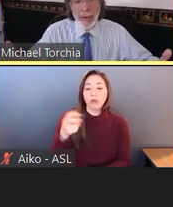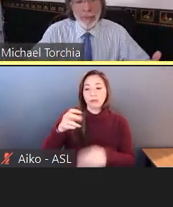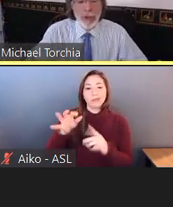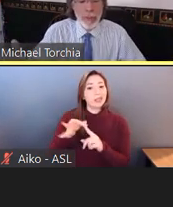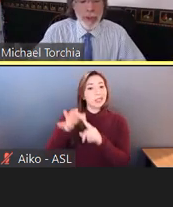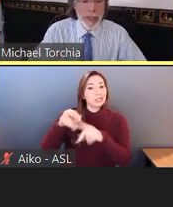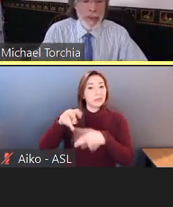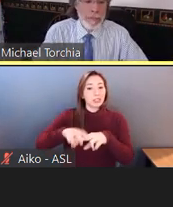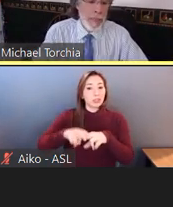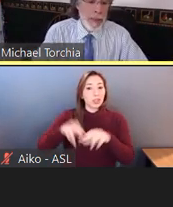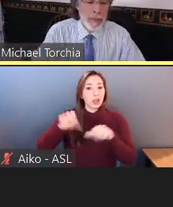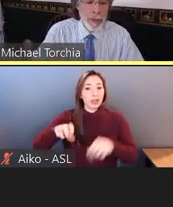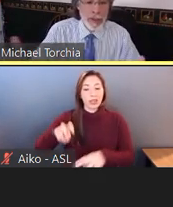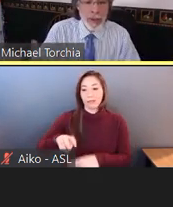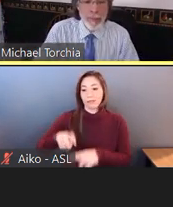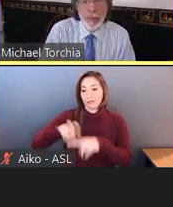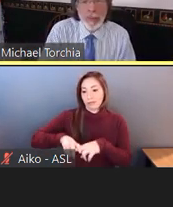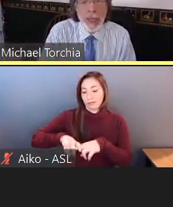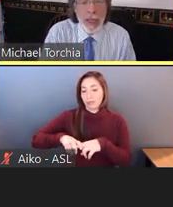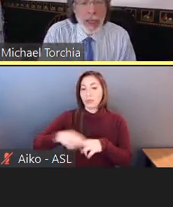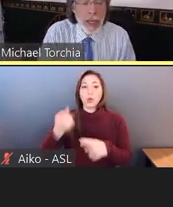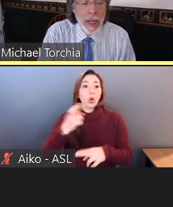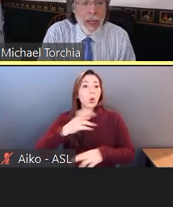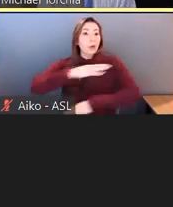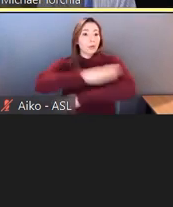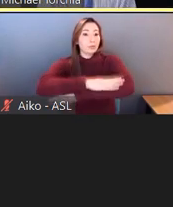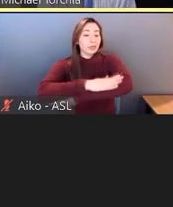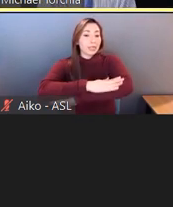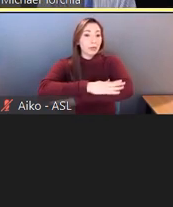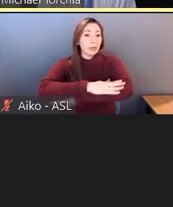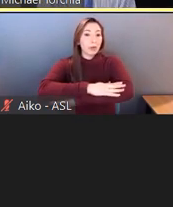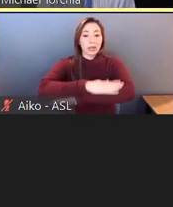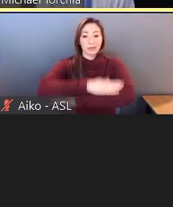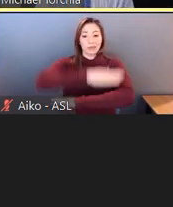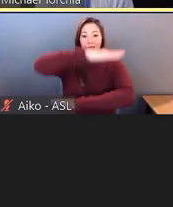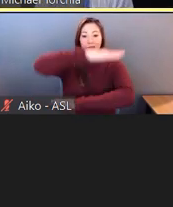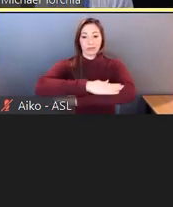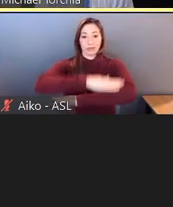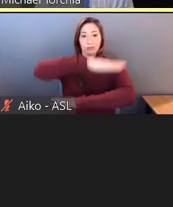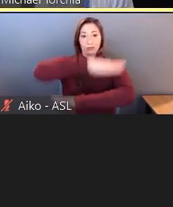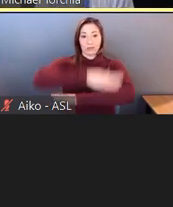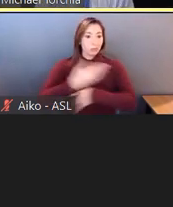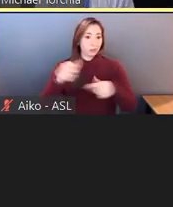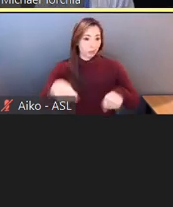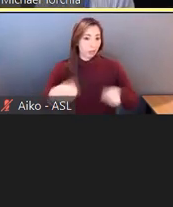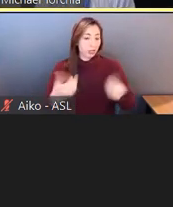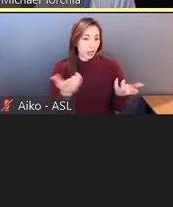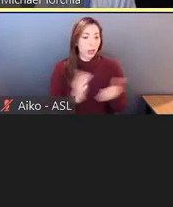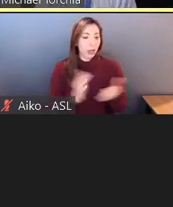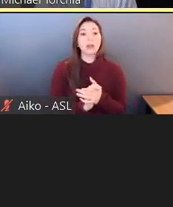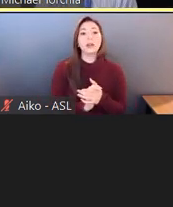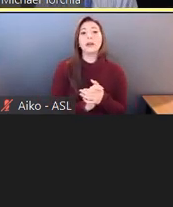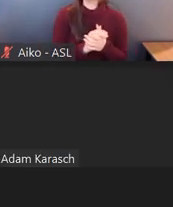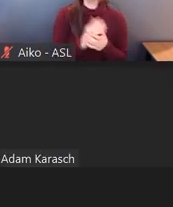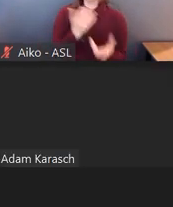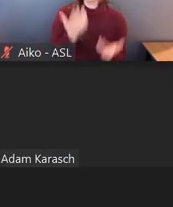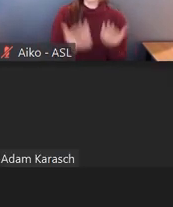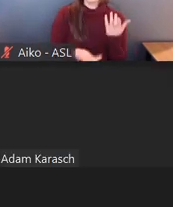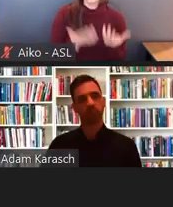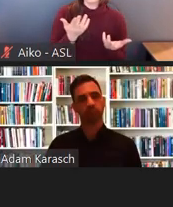It could be something that is attached to a phone or screen.